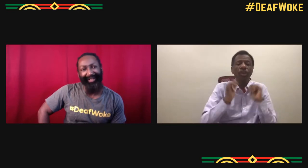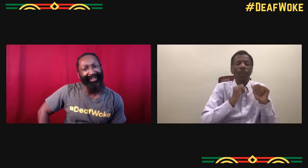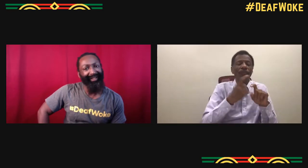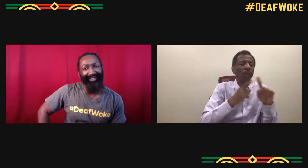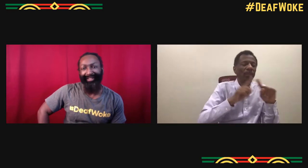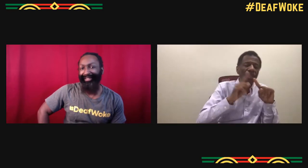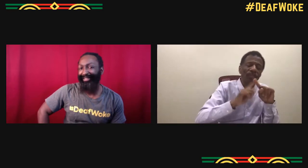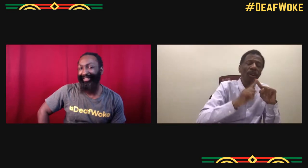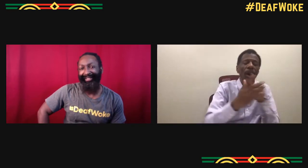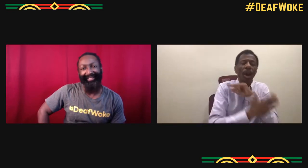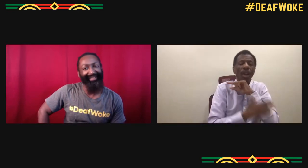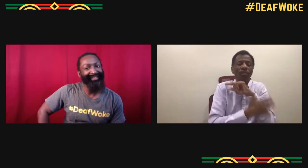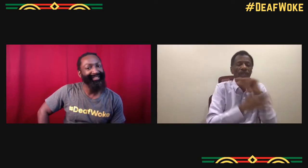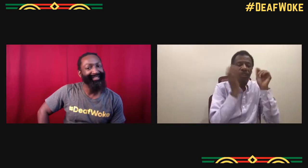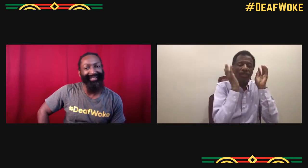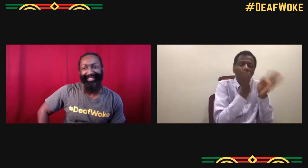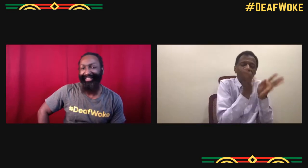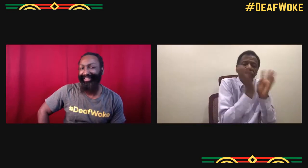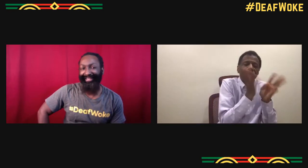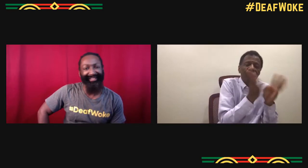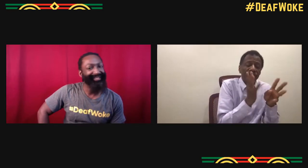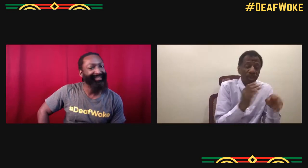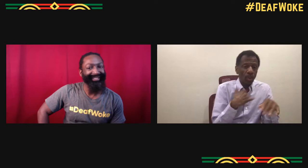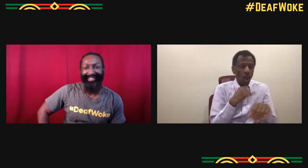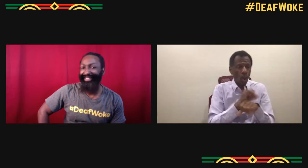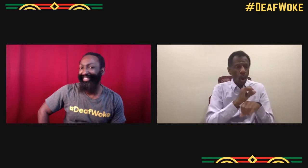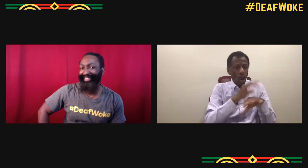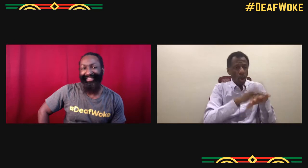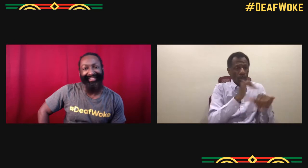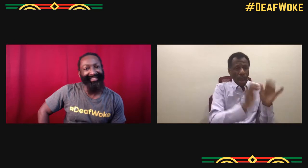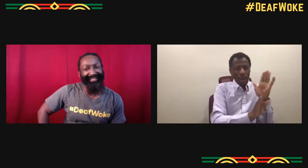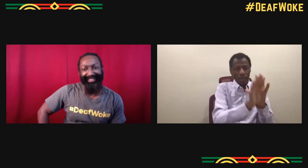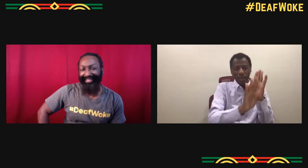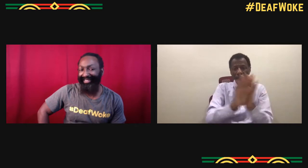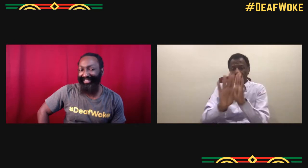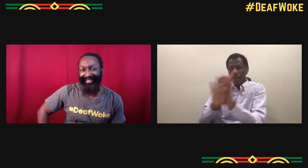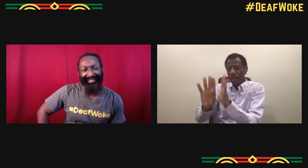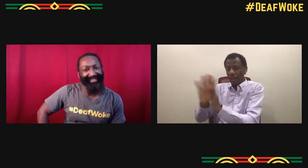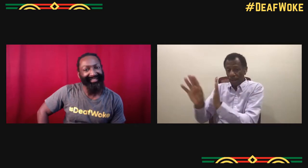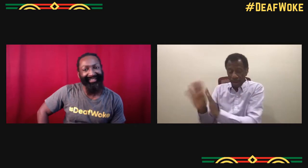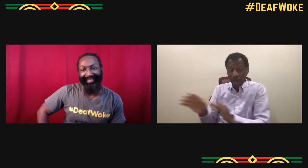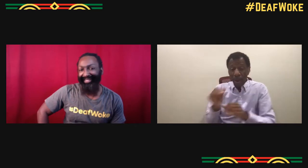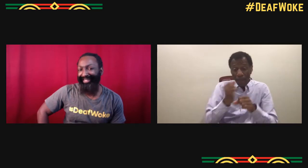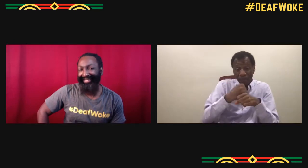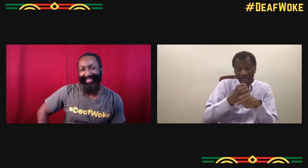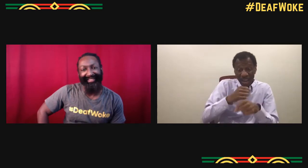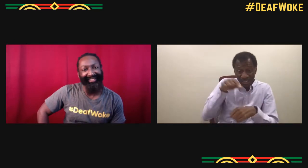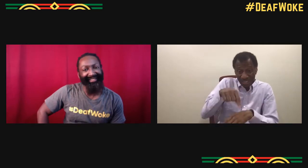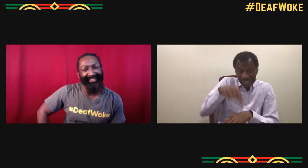So everything comes to building that stream world and so where everything can be streamed from countries all over the world